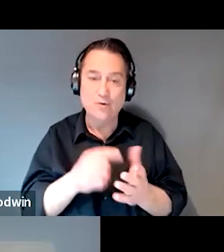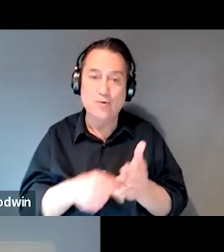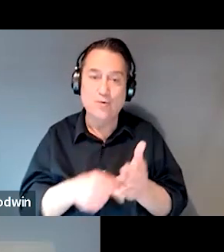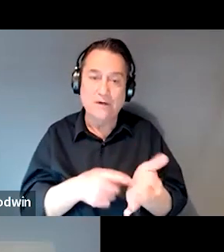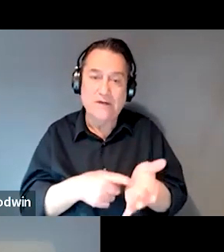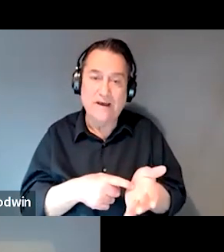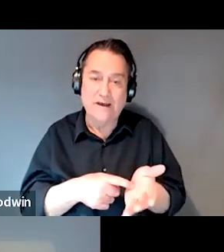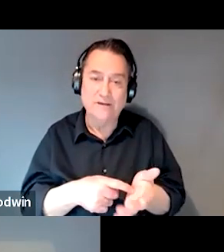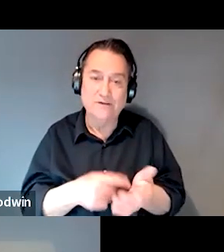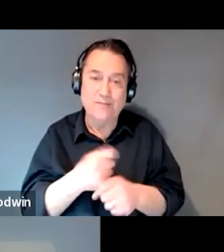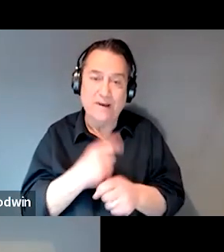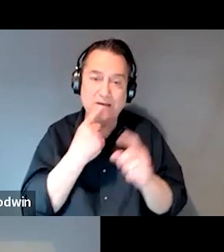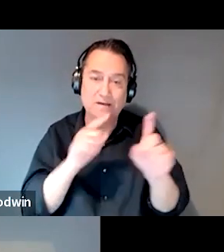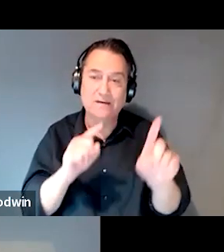Yeah, thanks for going above and beyond.